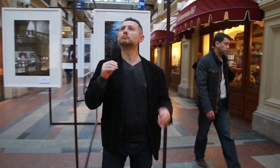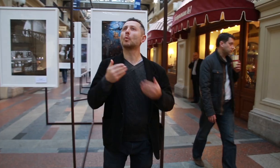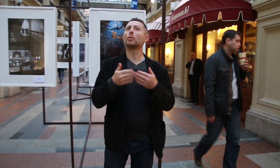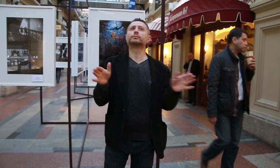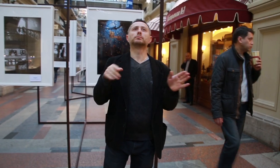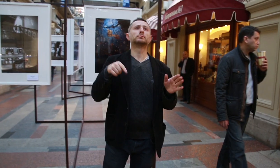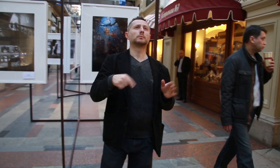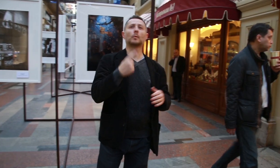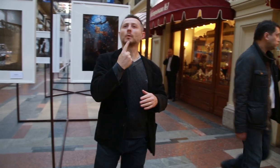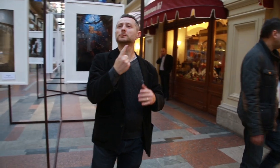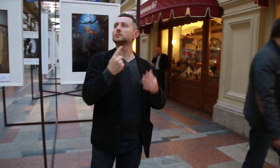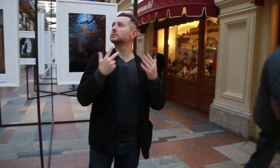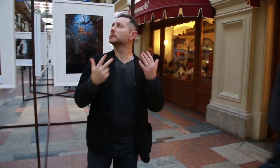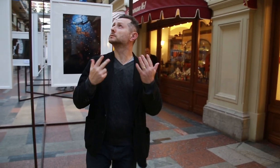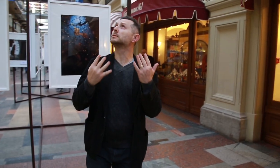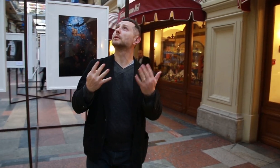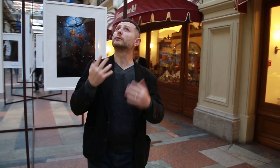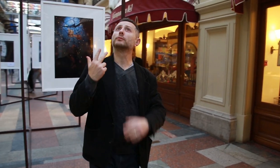GUM was opened in 1893.